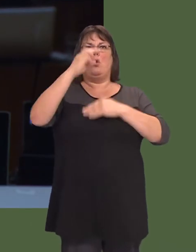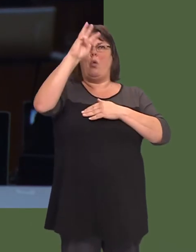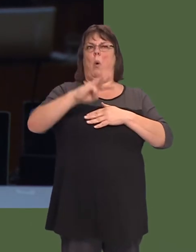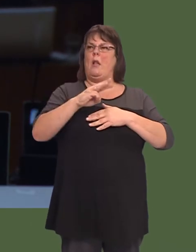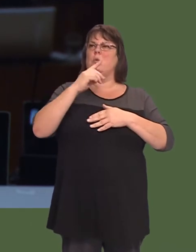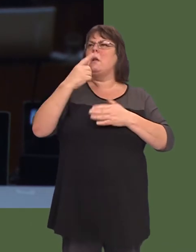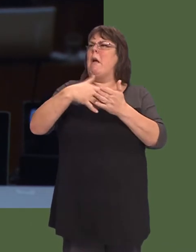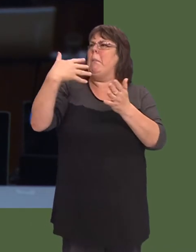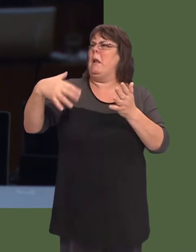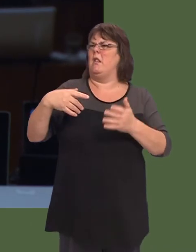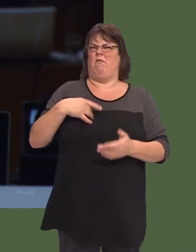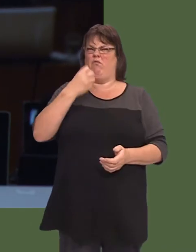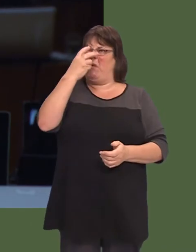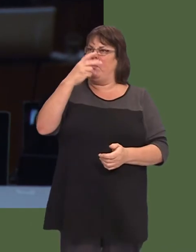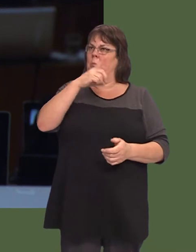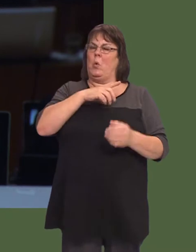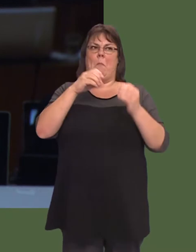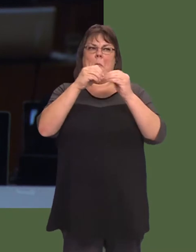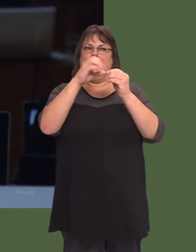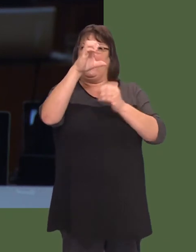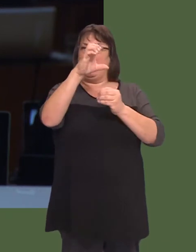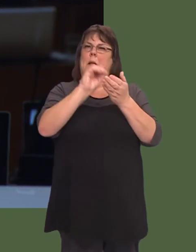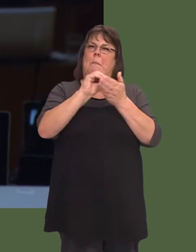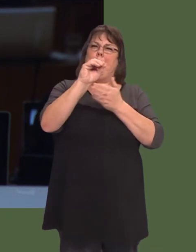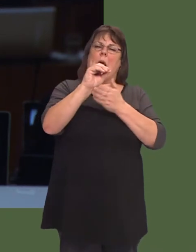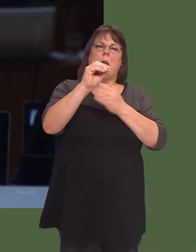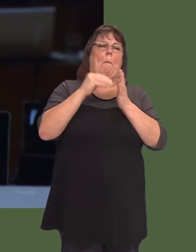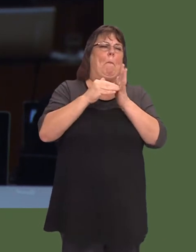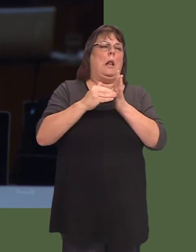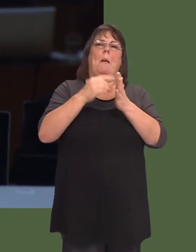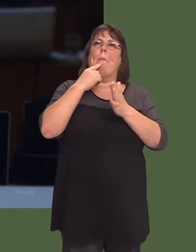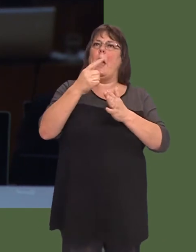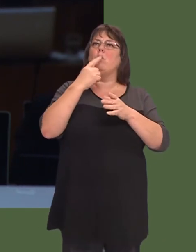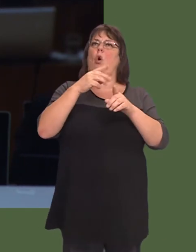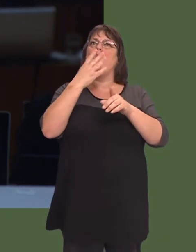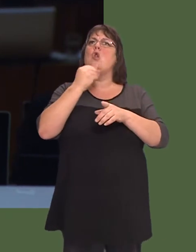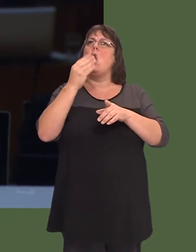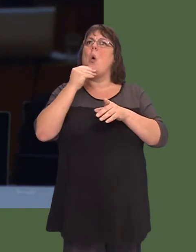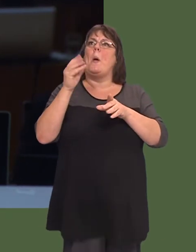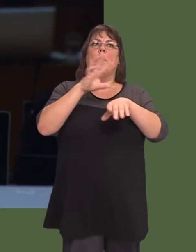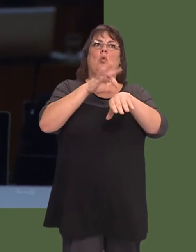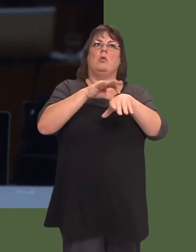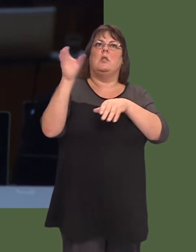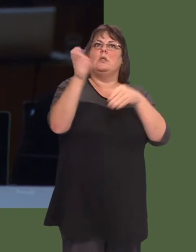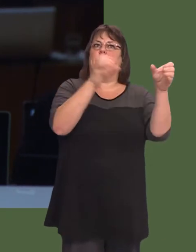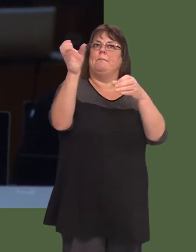ystyried yr holl filiynau mae Betsi Cadwaladr yn ei wario ar ëlocumsíóbron i £80 miliwn dros y tair blynedd diwethaf.